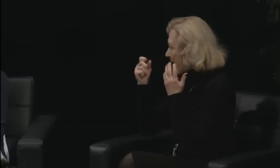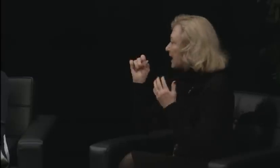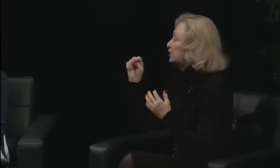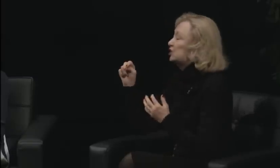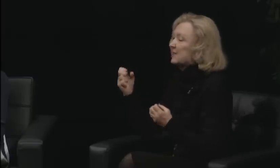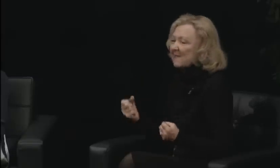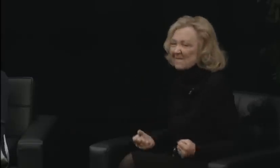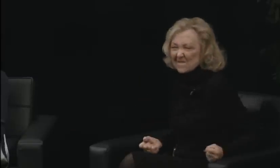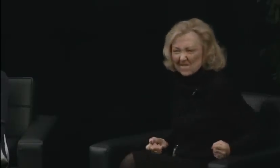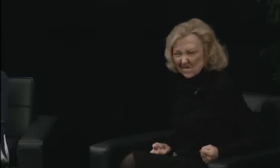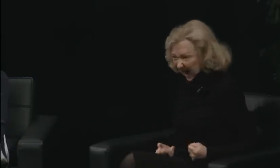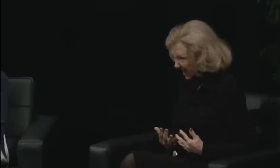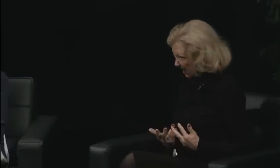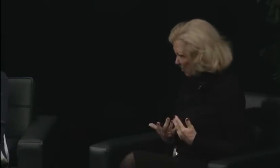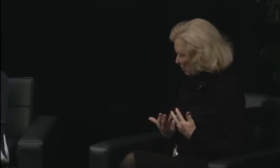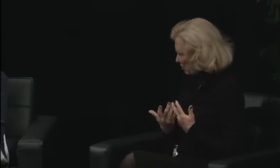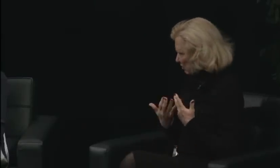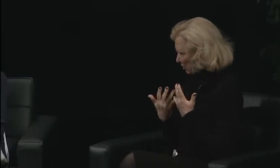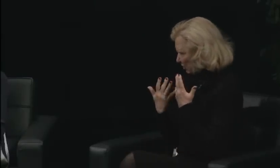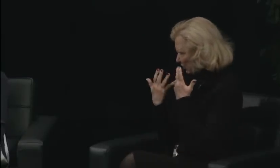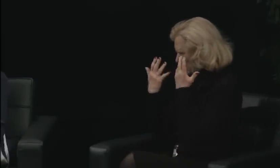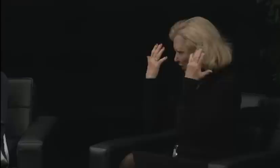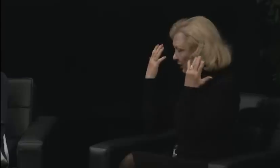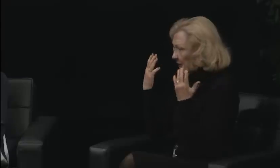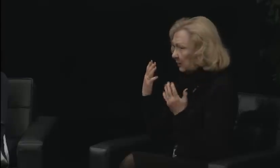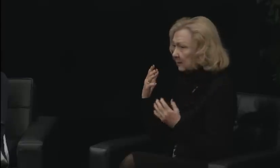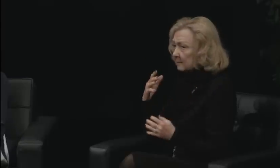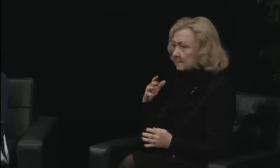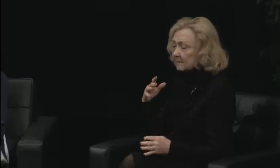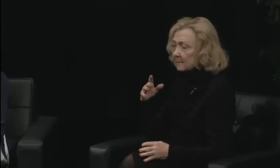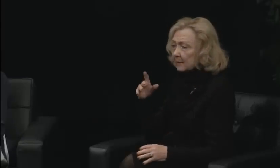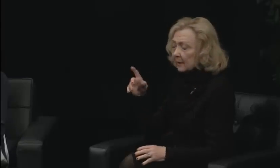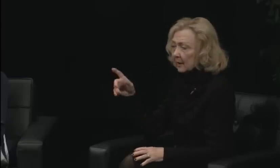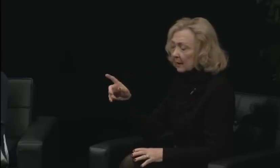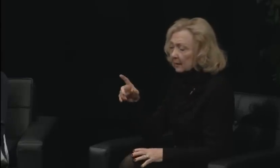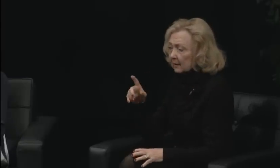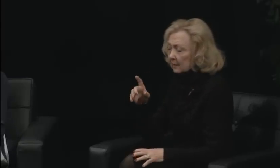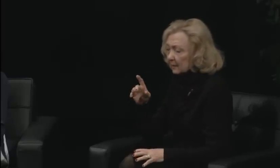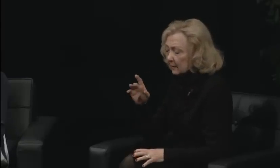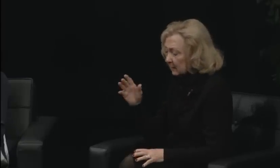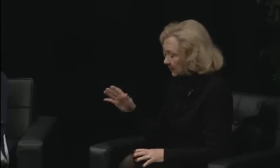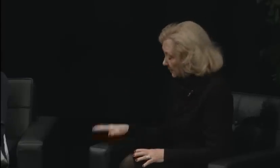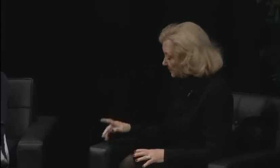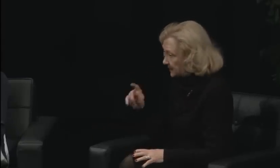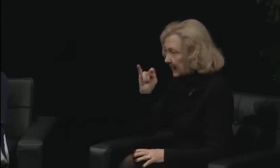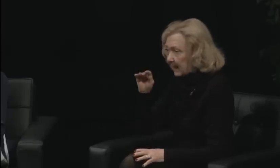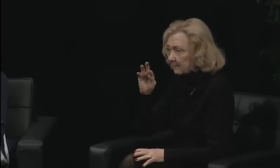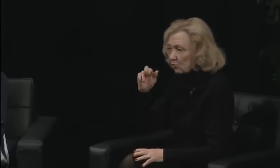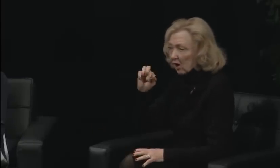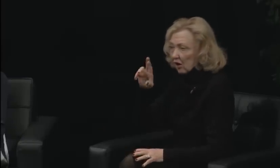And as these four students got involved, and I was working with them as a coach